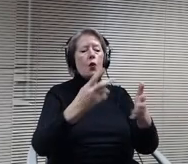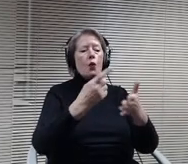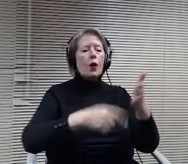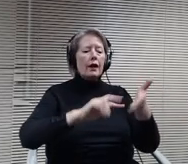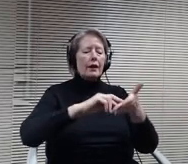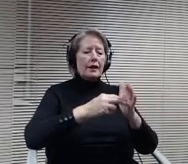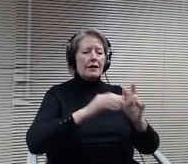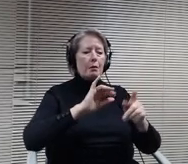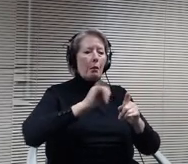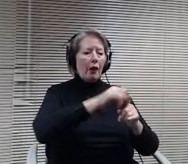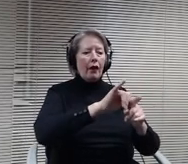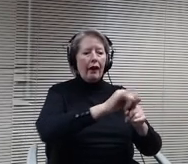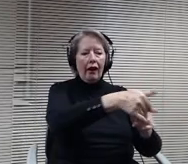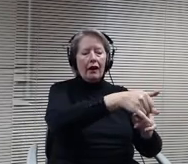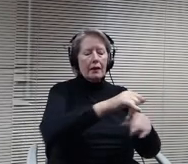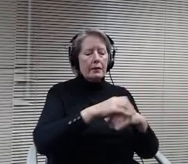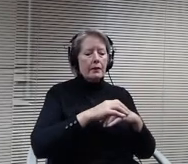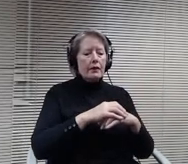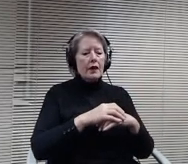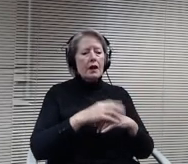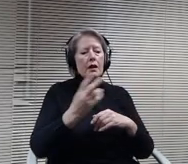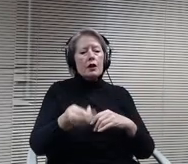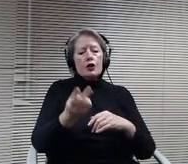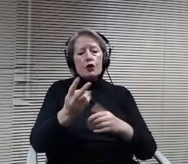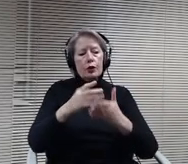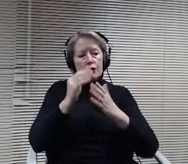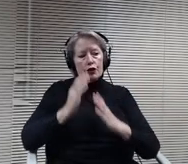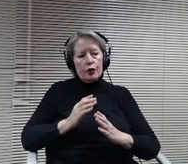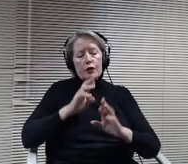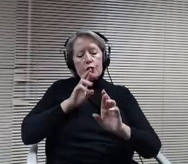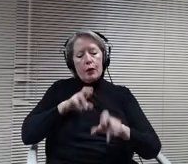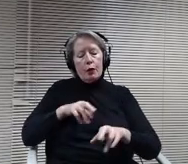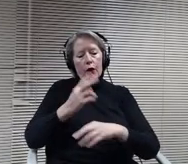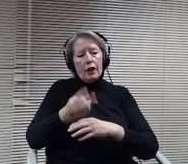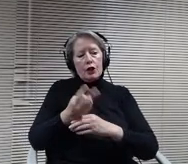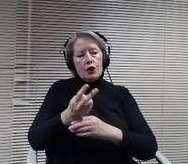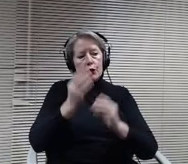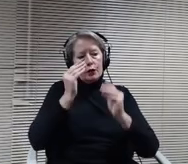Msee Group to report two different teachers who made homophobic transphobic